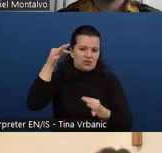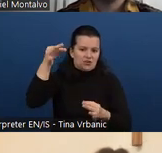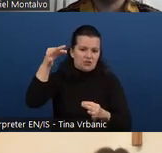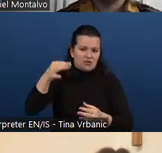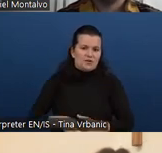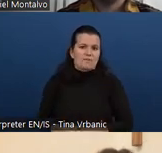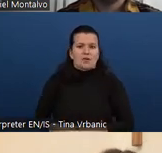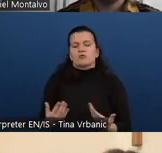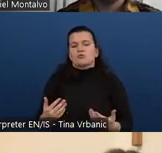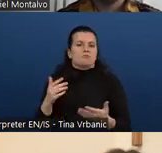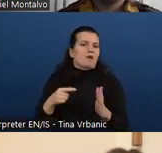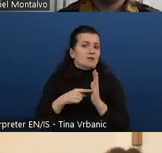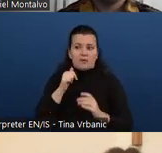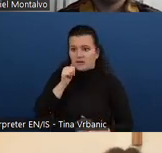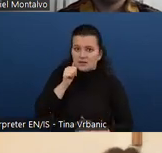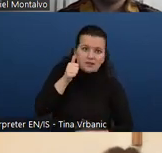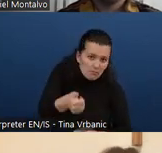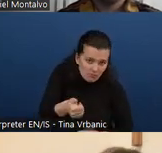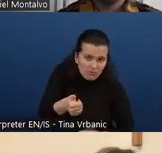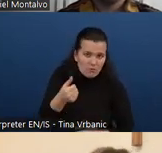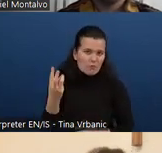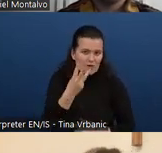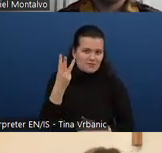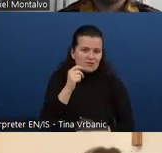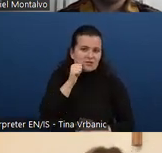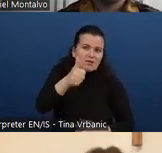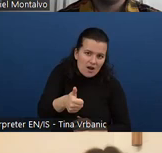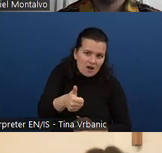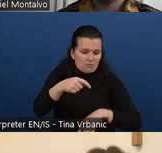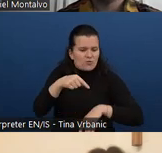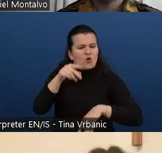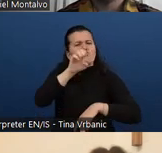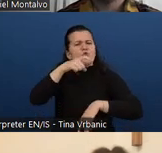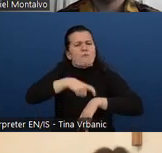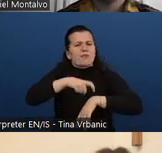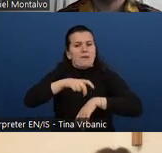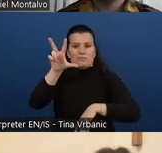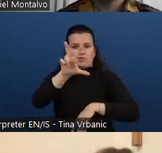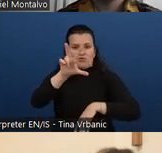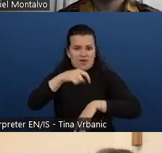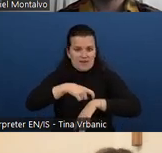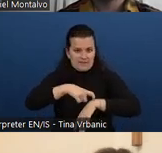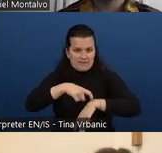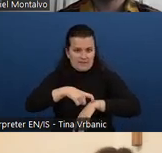So tomorrow at 9 Eastern, which means 3 o'clock European, Central European time there is a free of charge webinar.